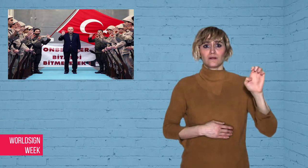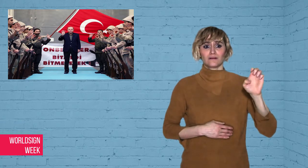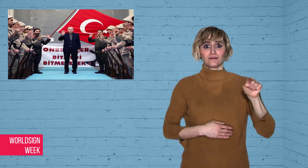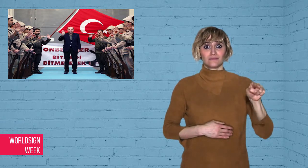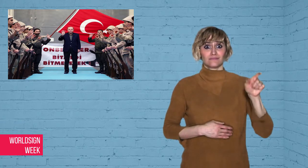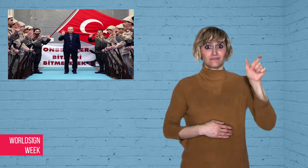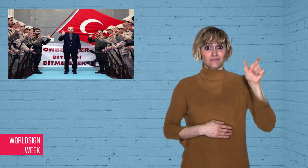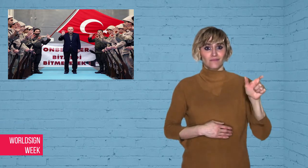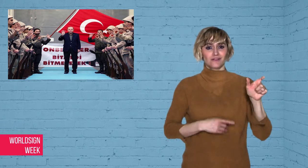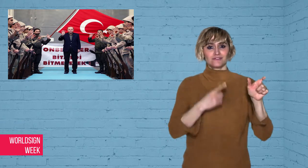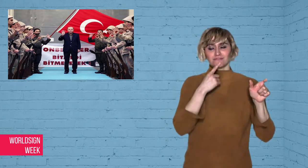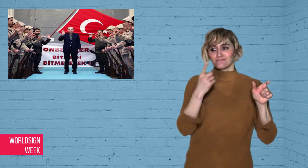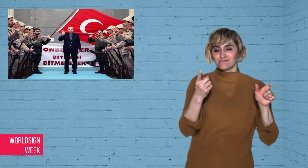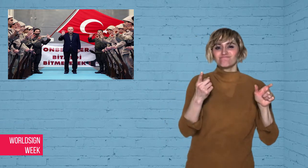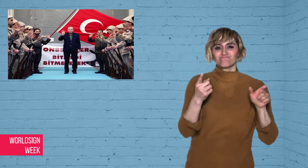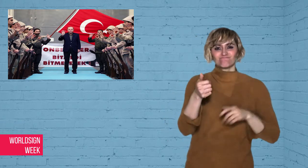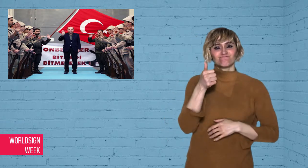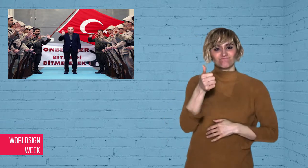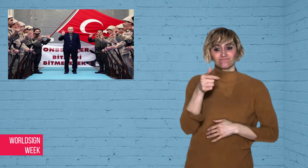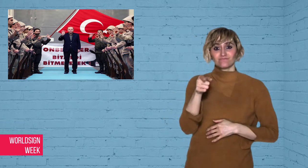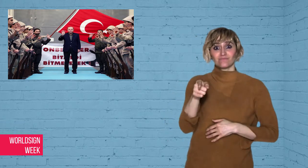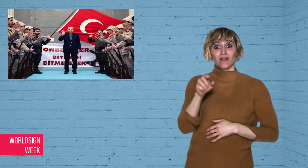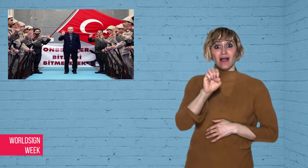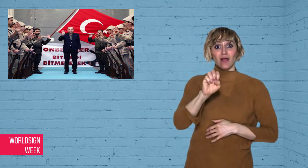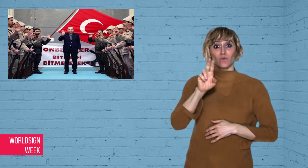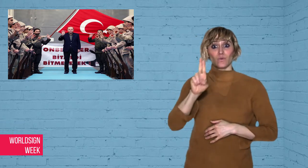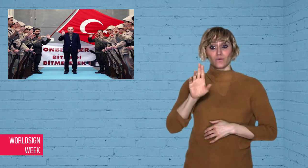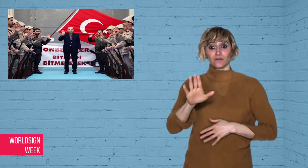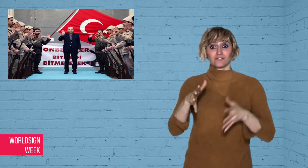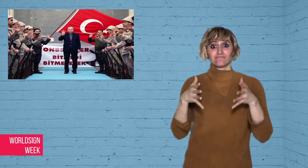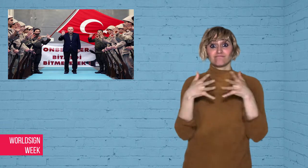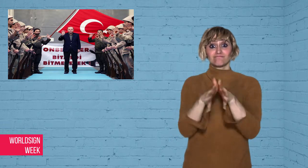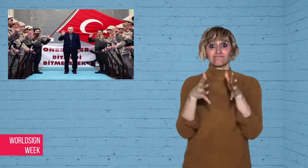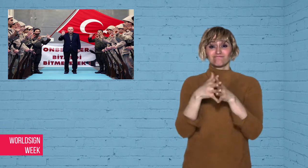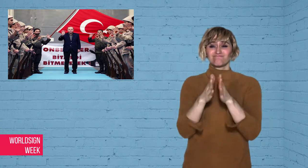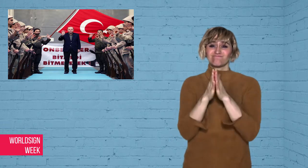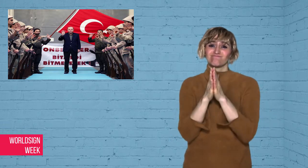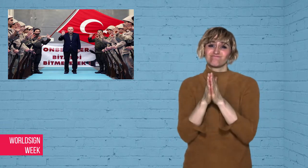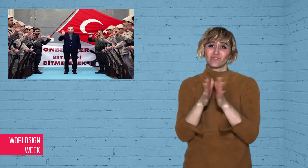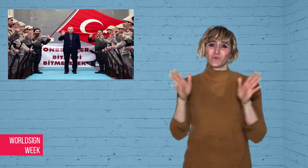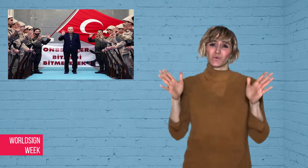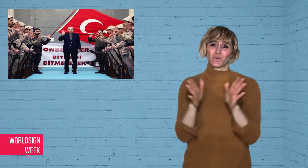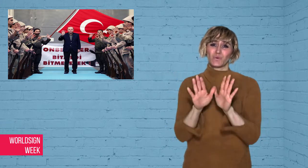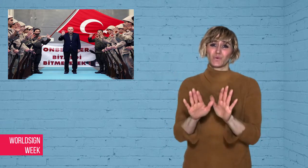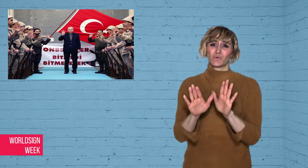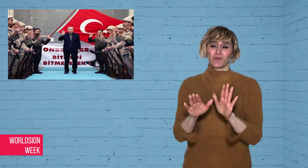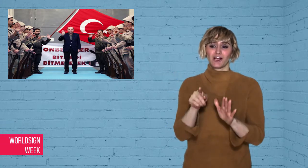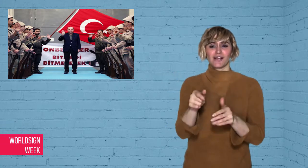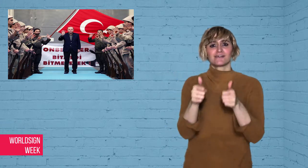try to compromise, but warned Erdogan: